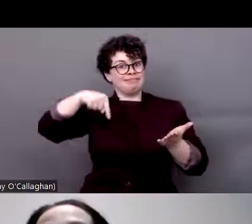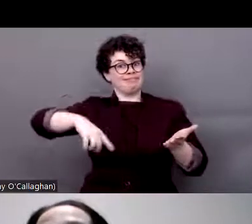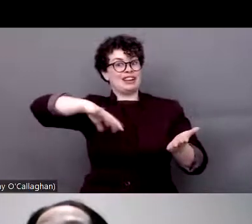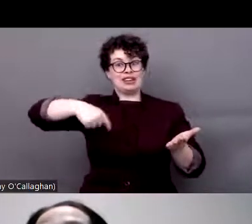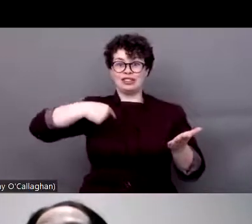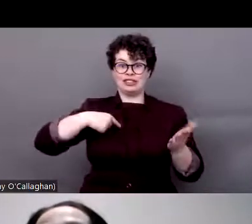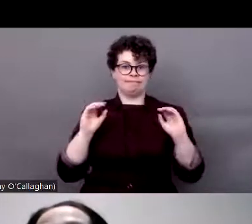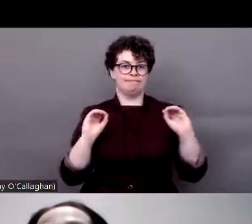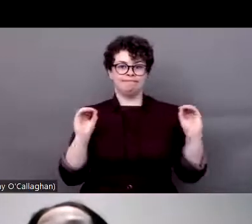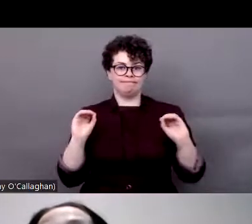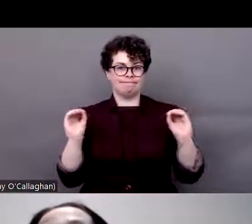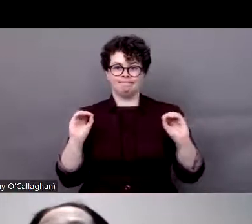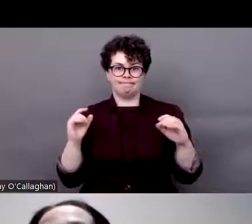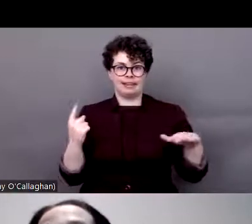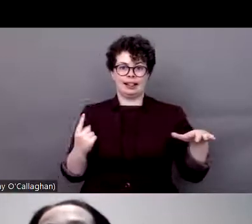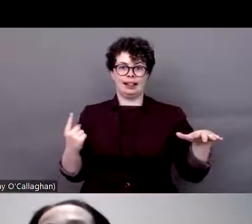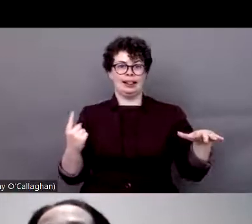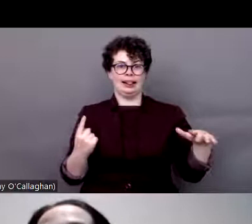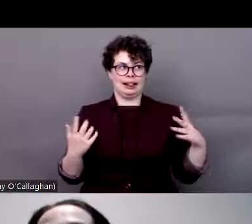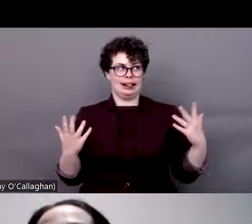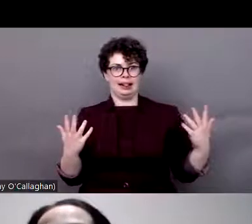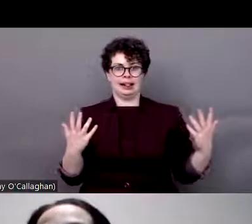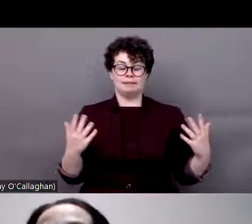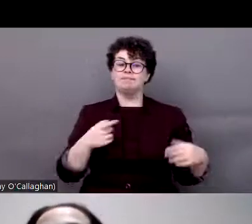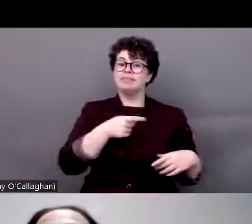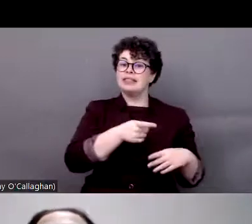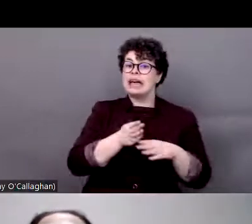Roma face discrimination in social and medical services. We have